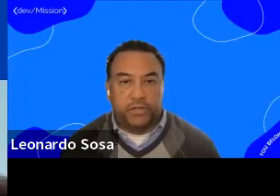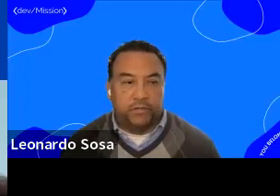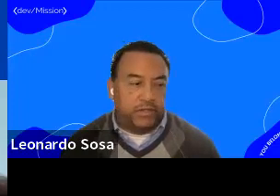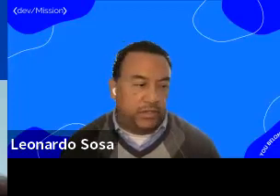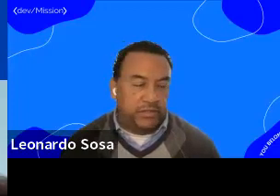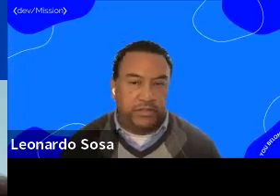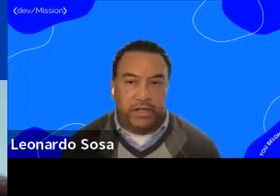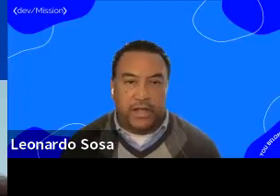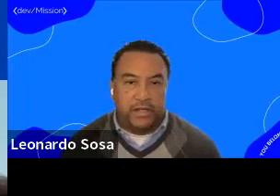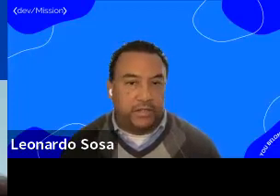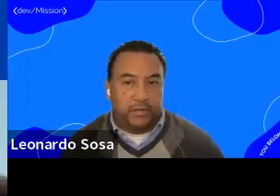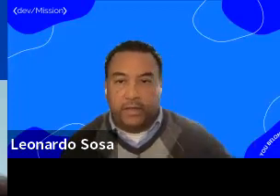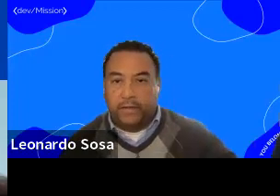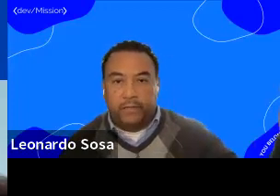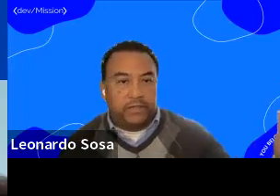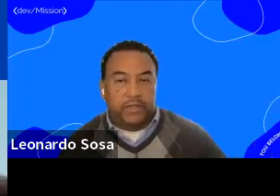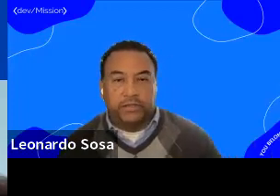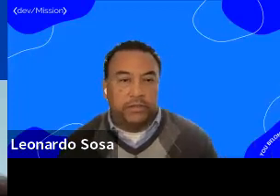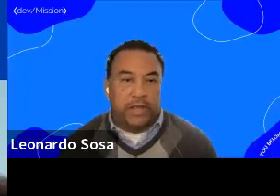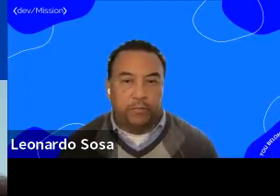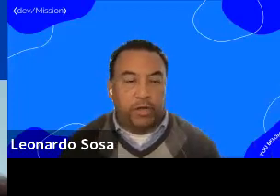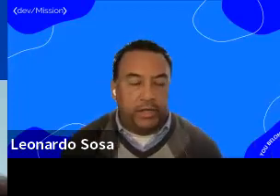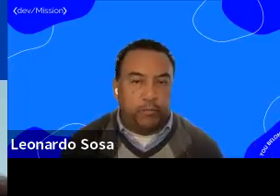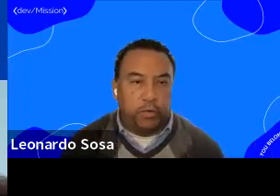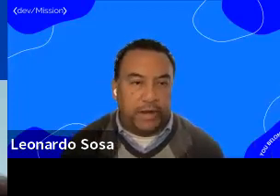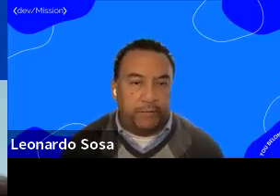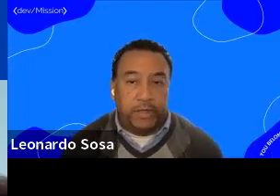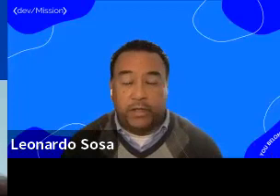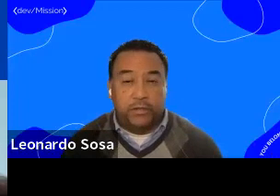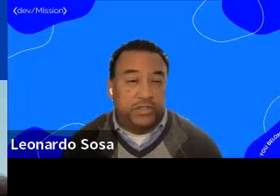to University and city college and extensions.